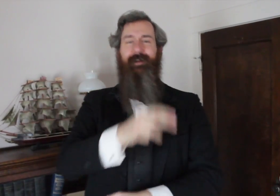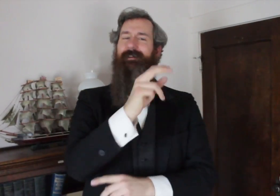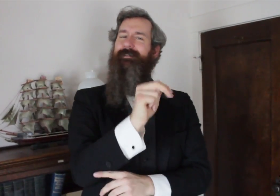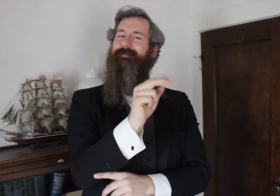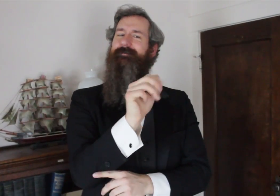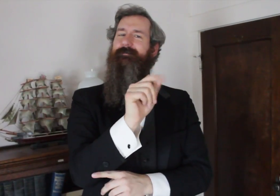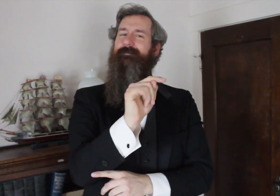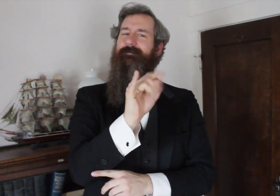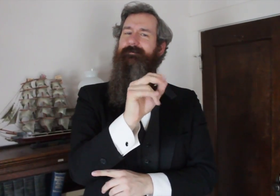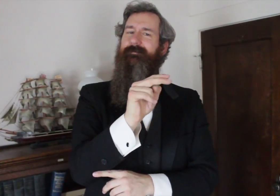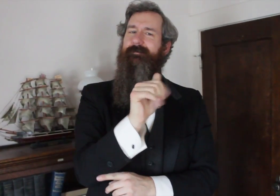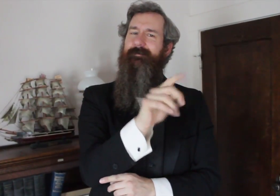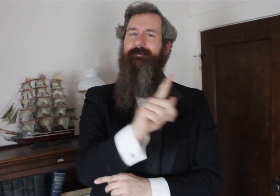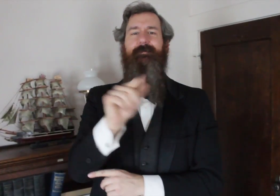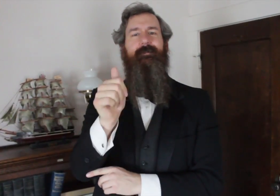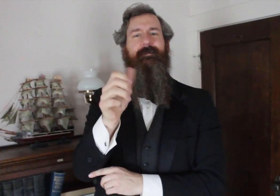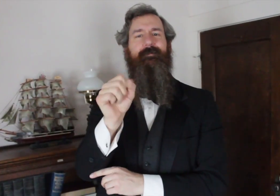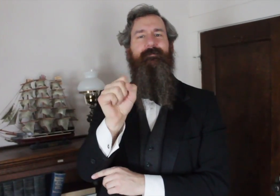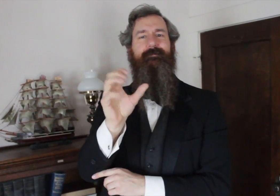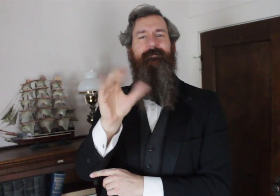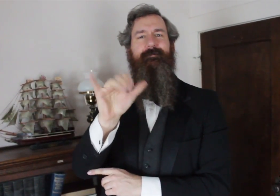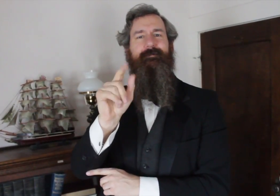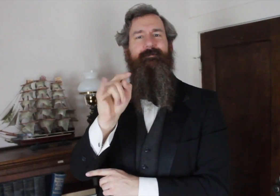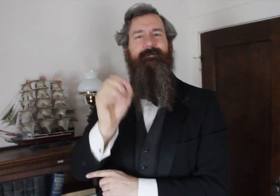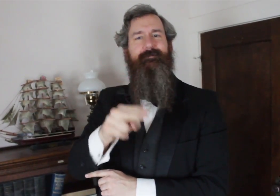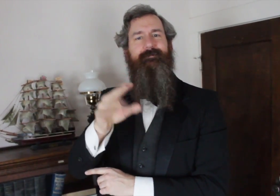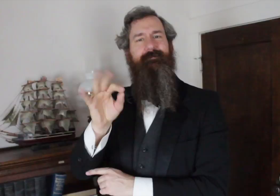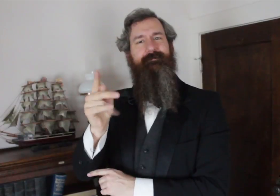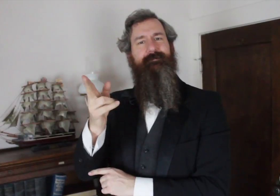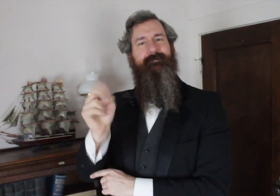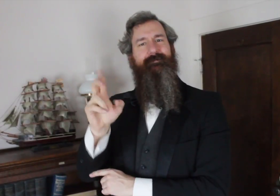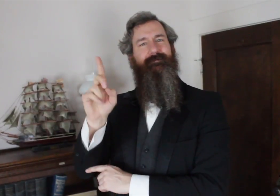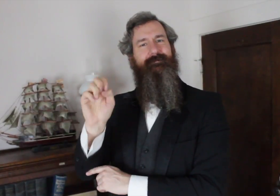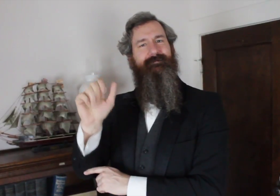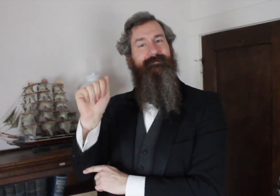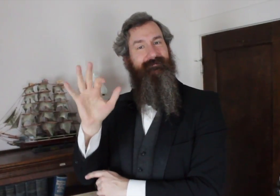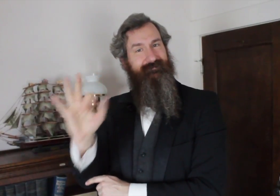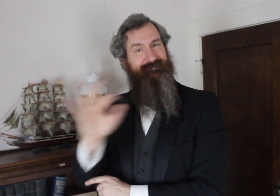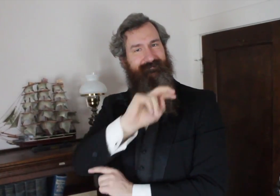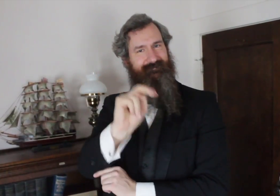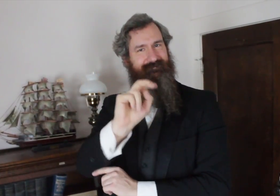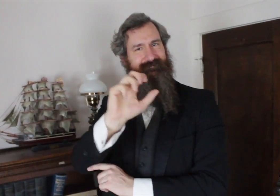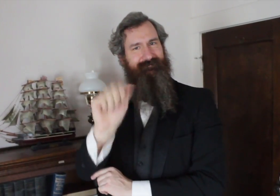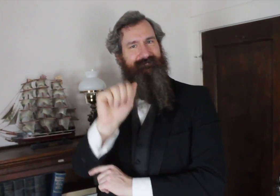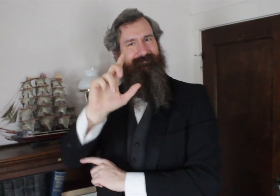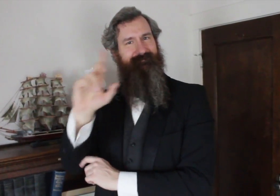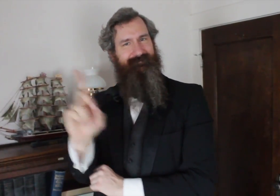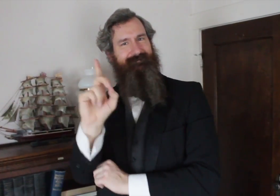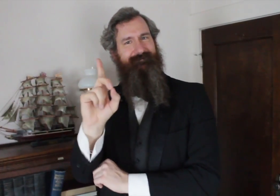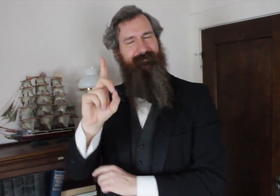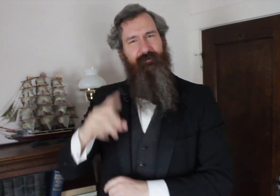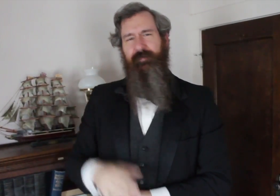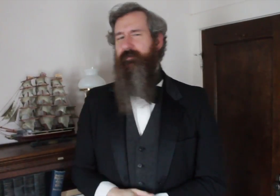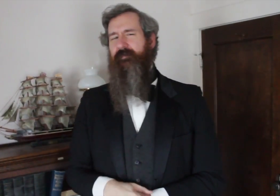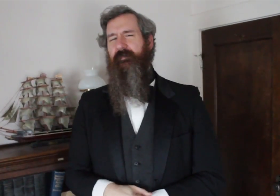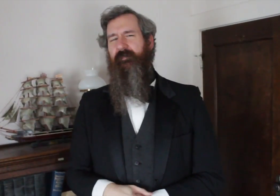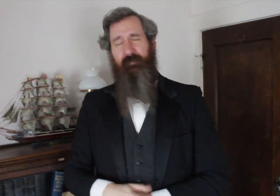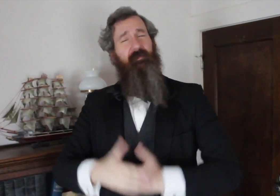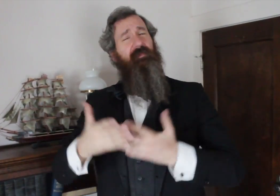of the National Association of the Deaf, the NAD.